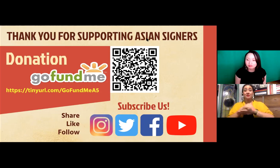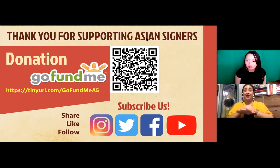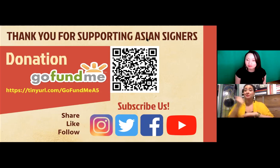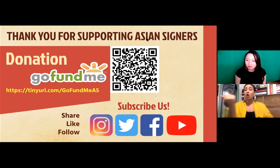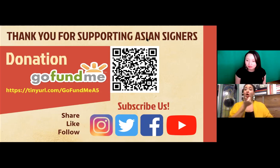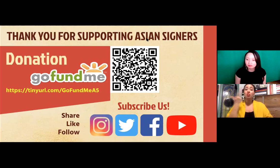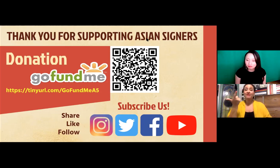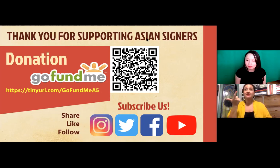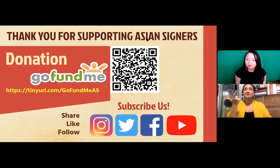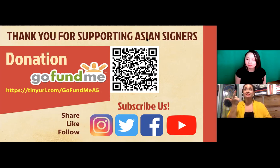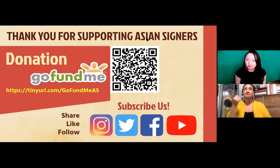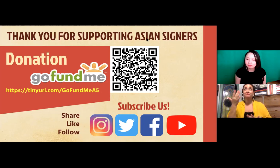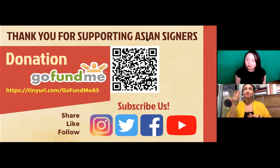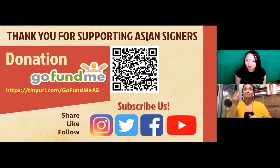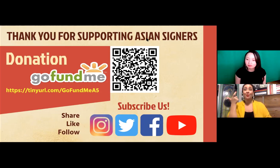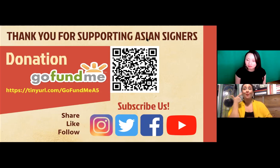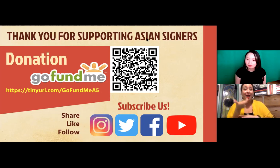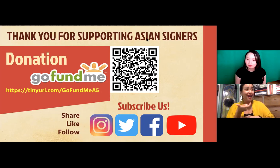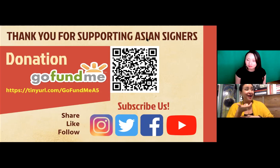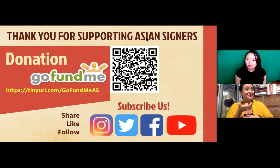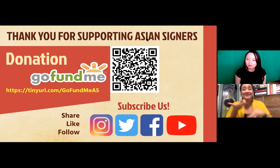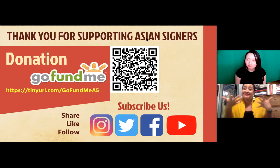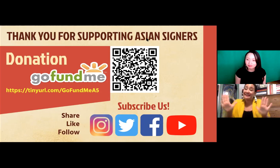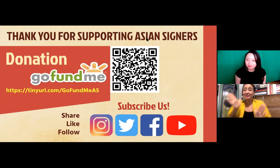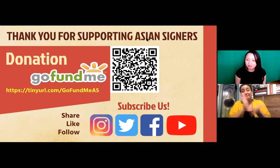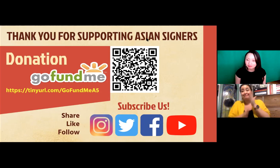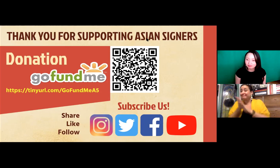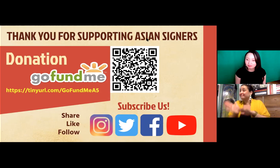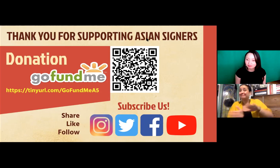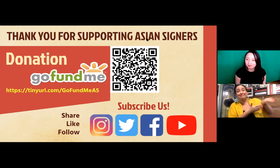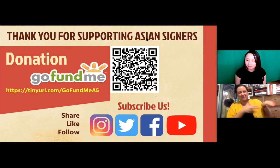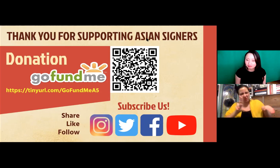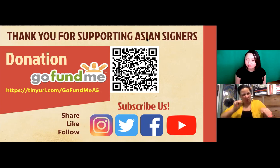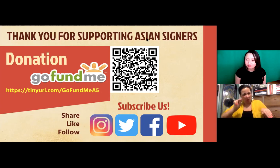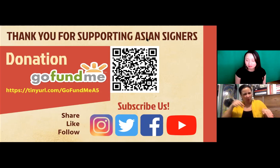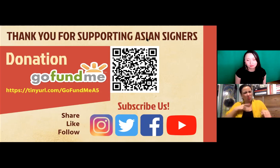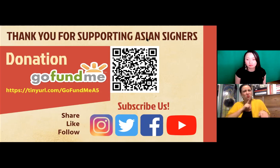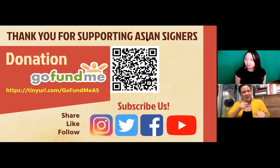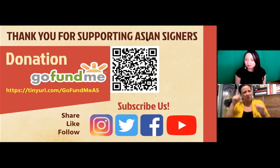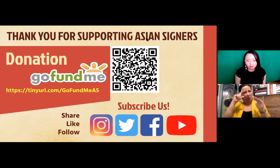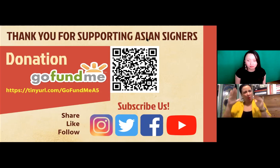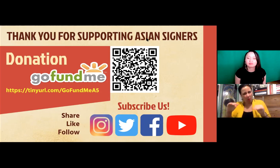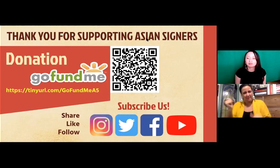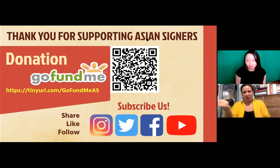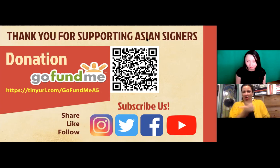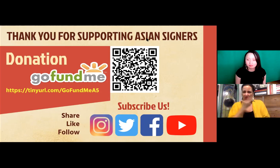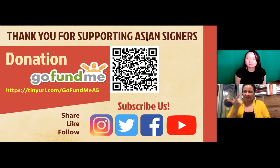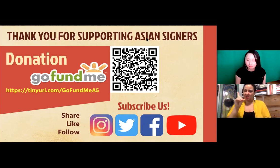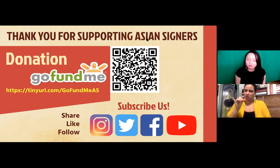time. Everything that everyone has been through you know all of us. You know we're watching and, you know, we kind of. We can't just step away from it and